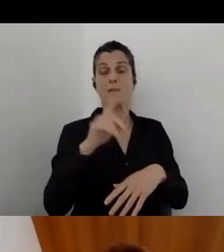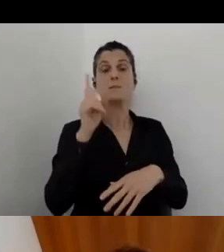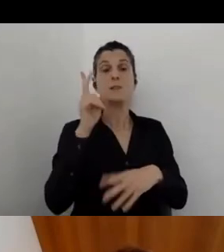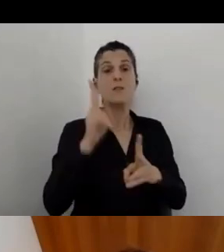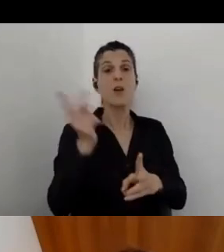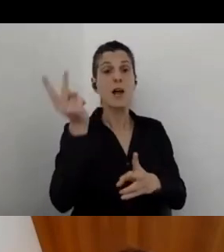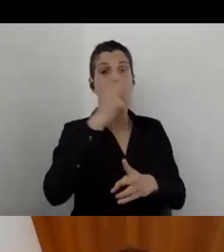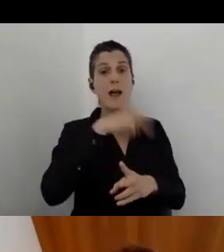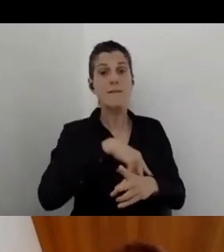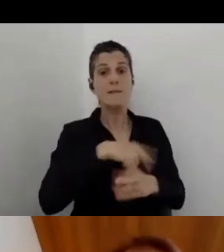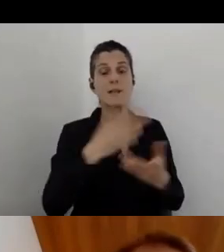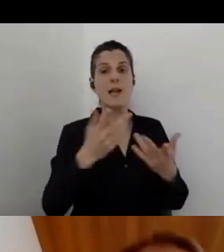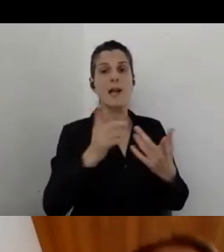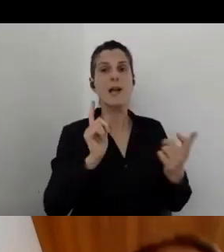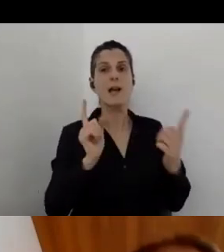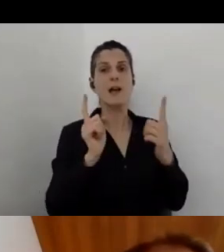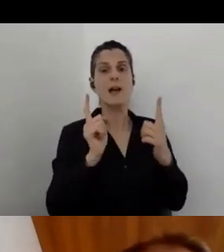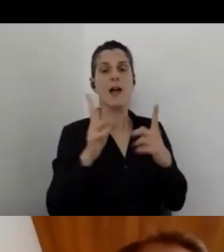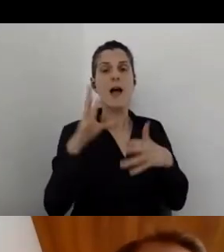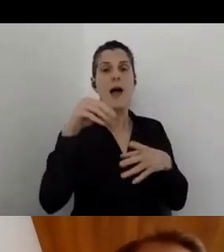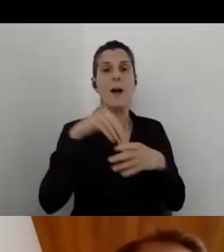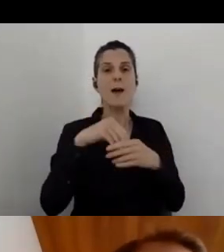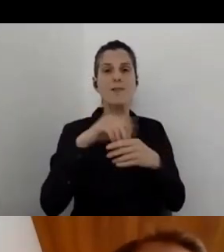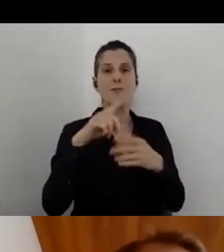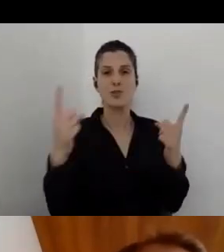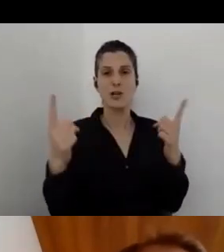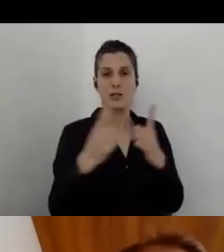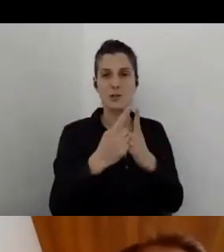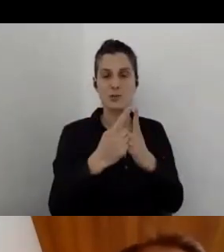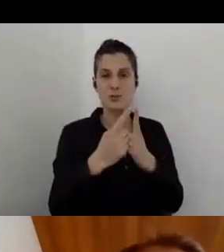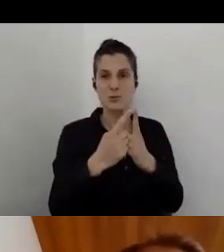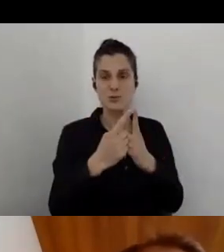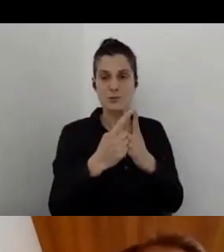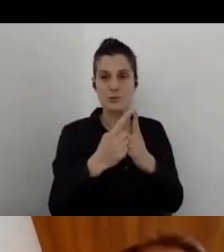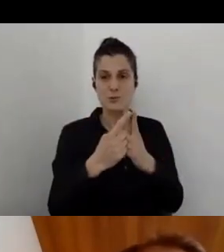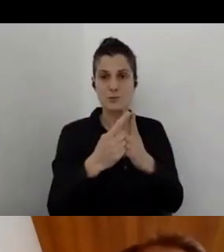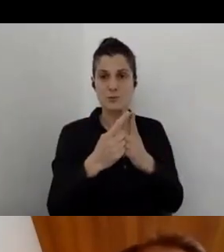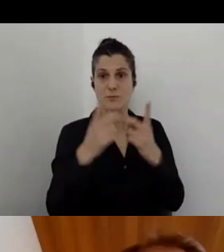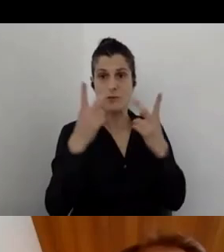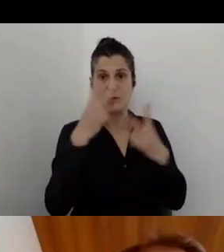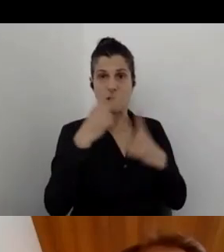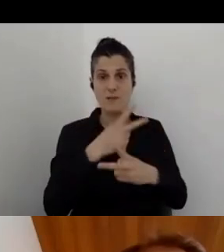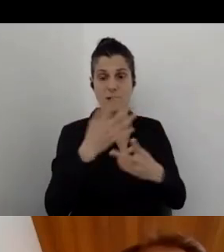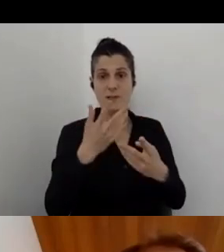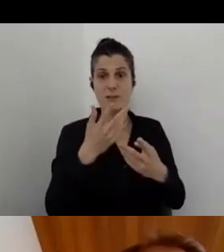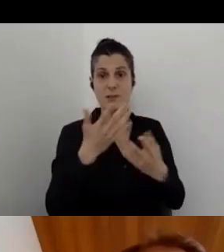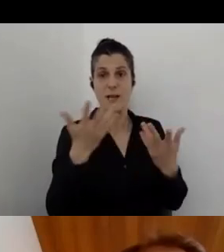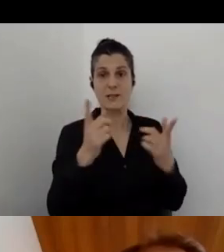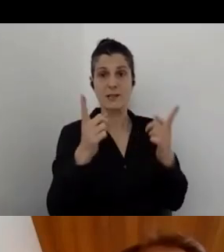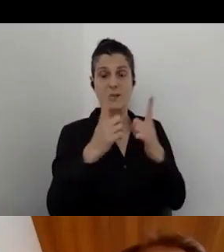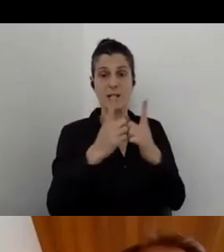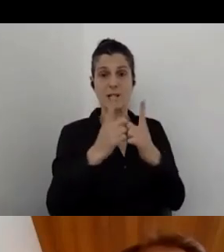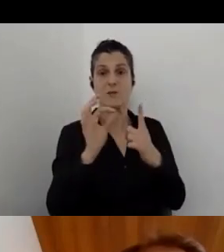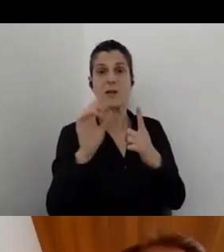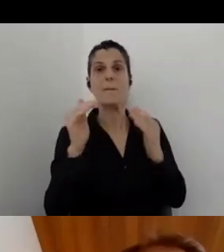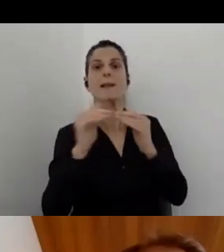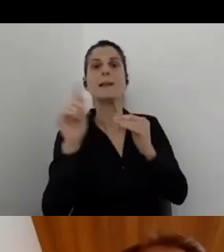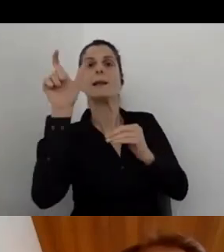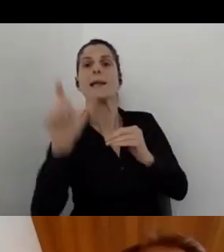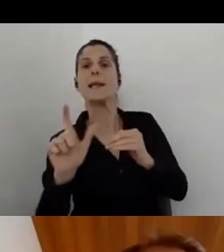the accessibility components through the system and understand how it's accessible for who, because it's not the same thing having